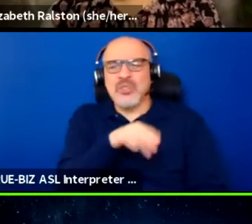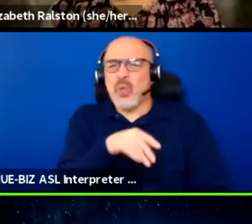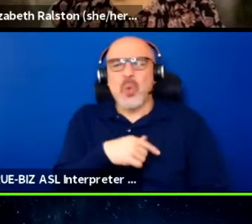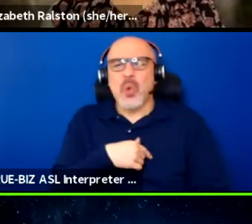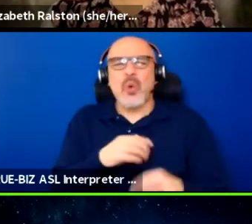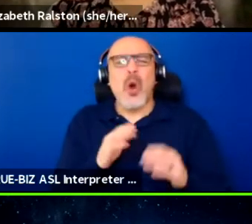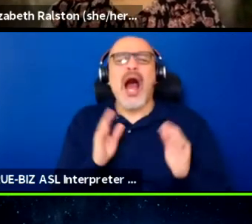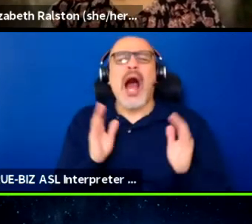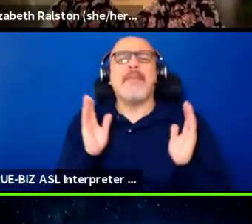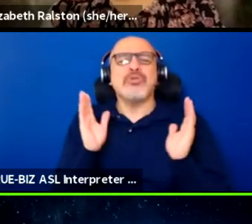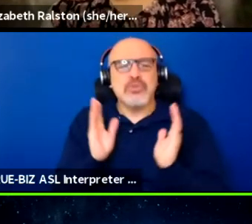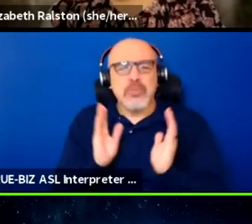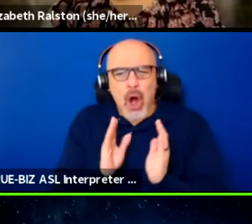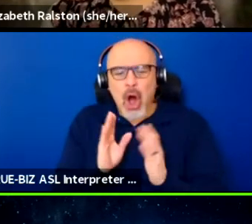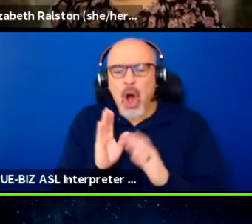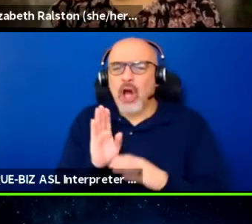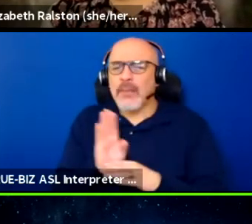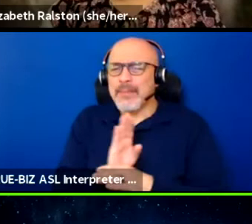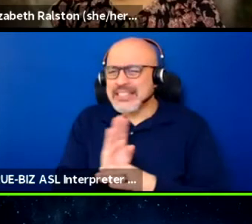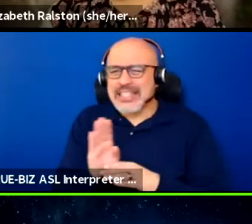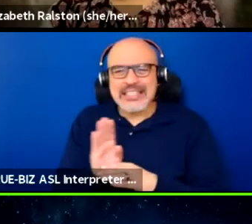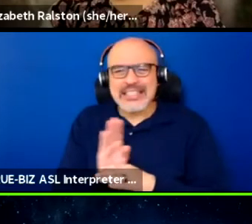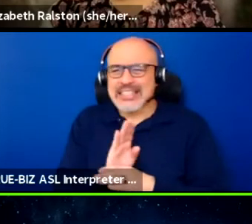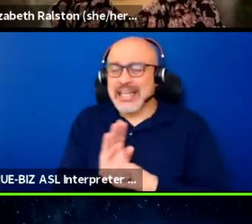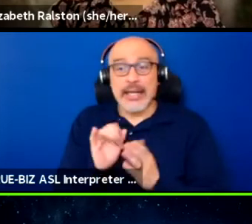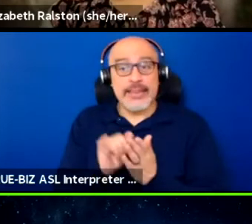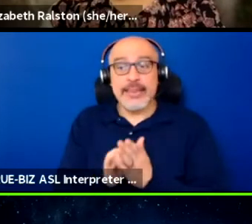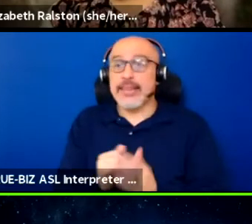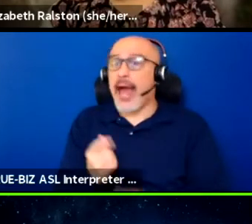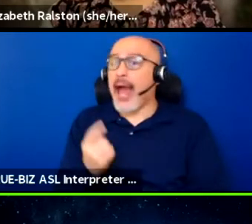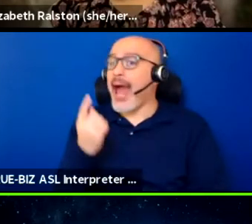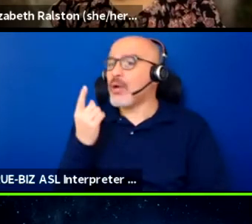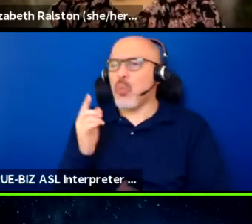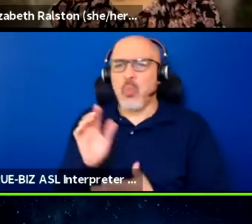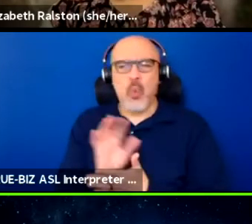and you know, that one video would have cost me